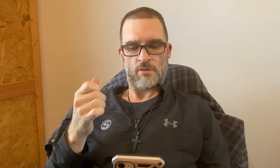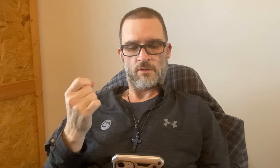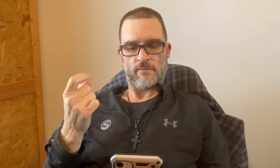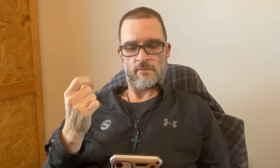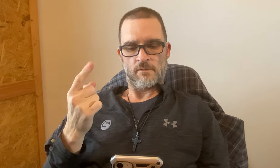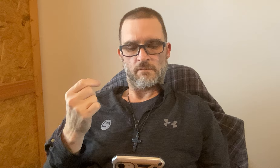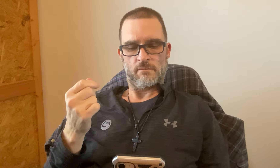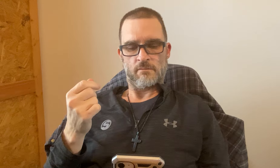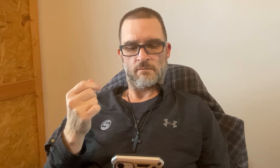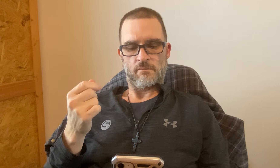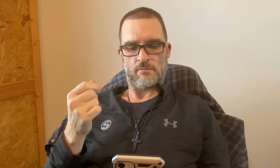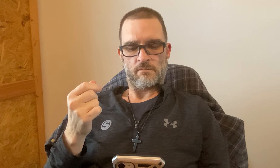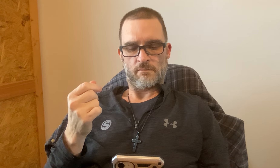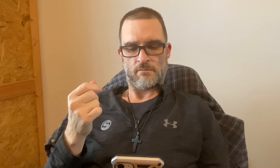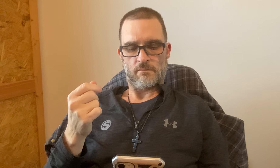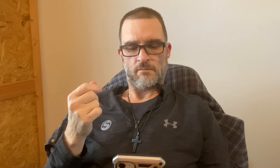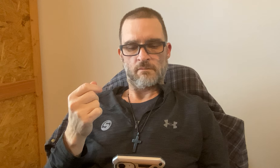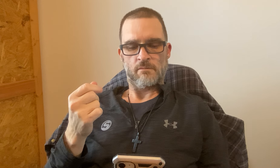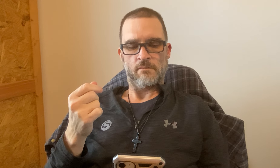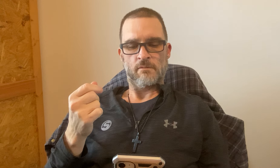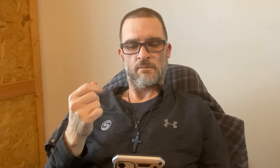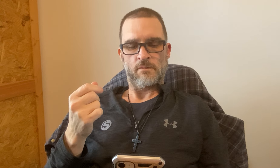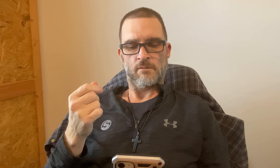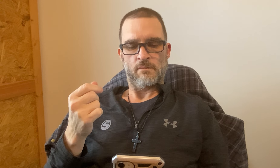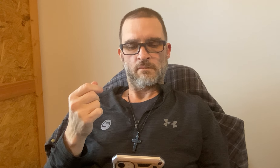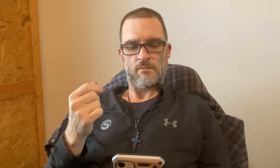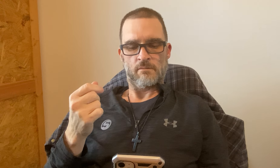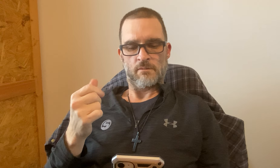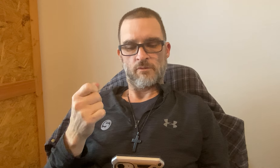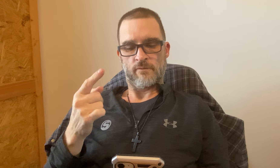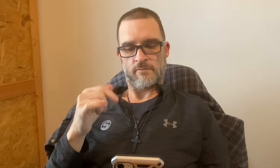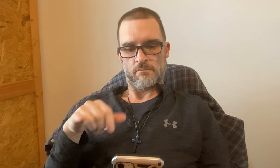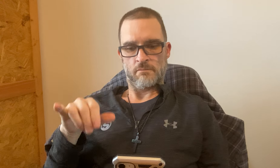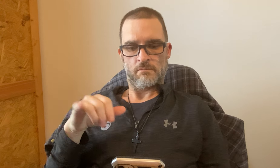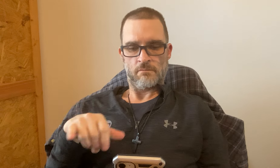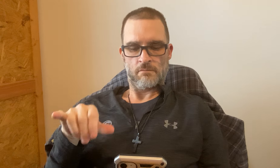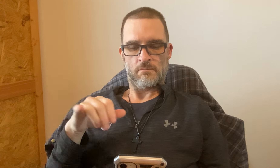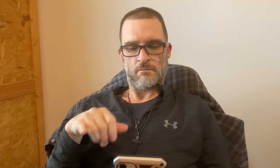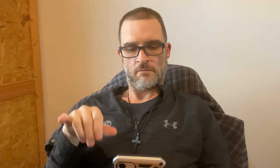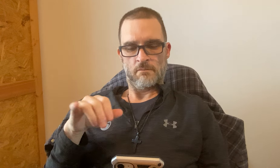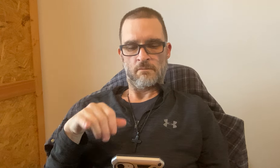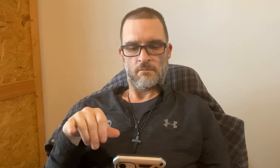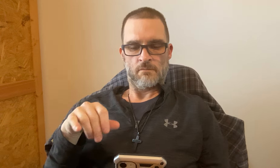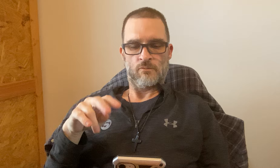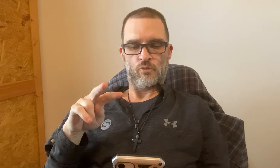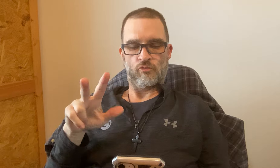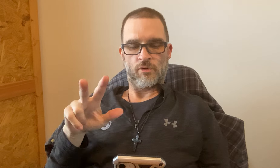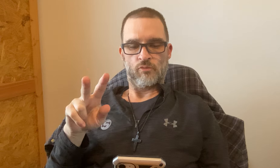February 10 - 11 10 - 11 -- same thing